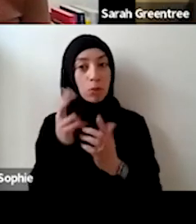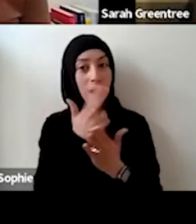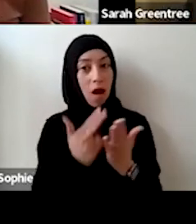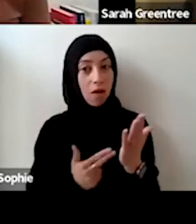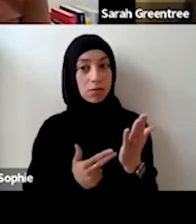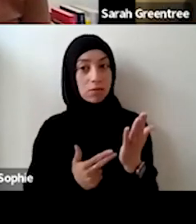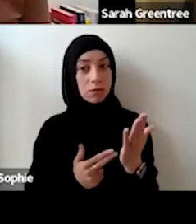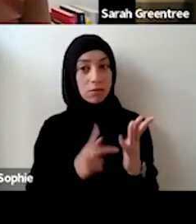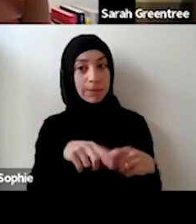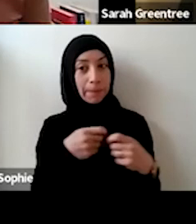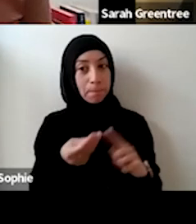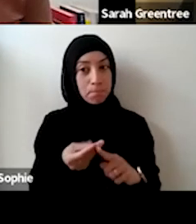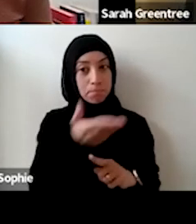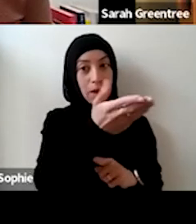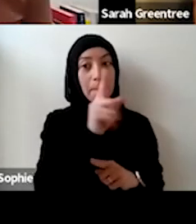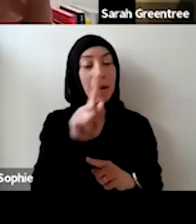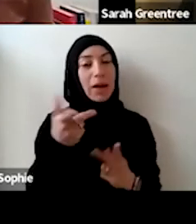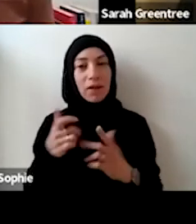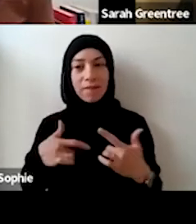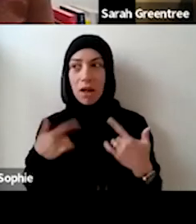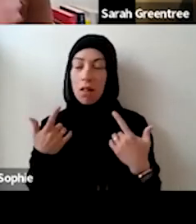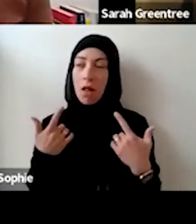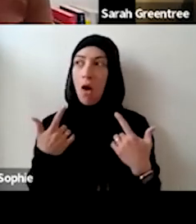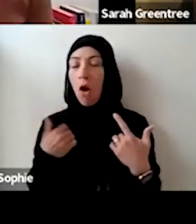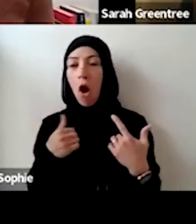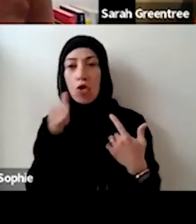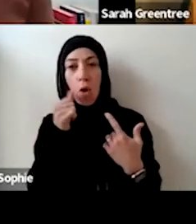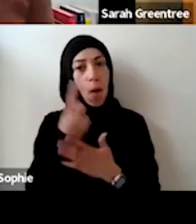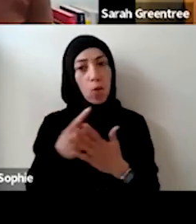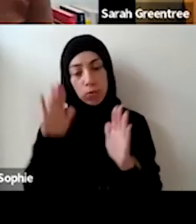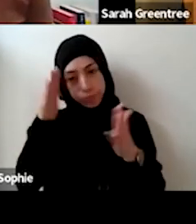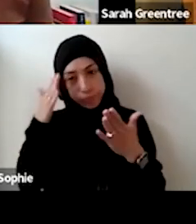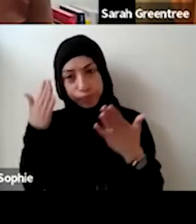if you feel like you're very much grounded, let's say, in the dance world, and you your